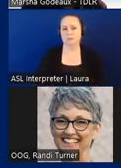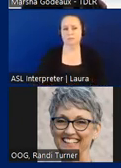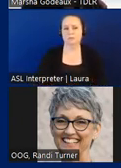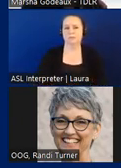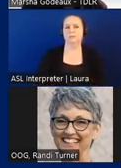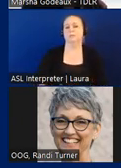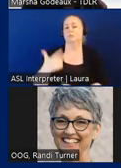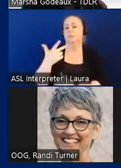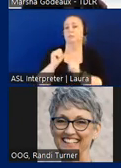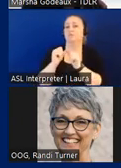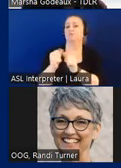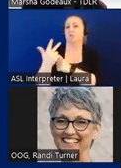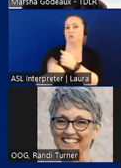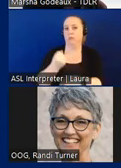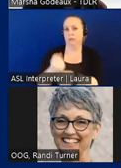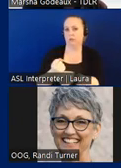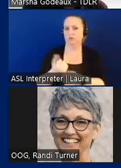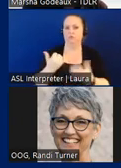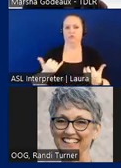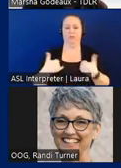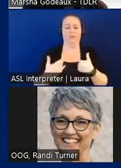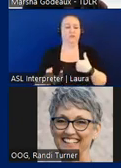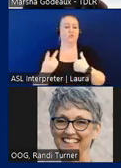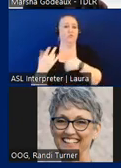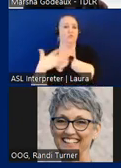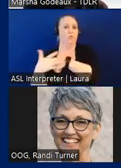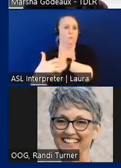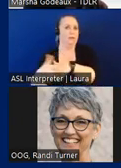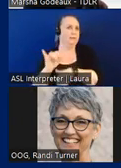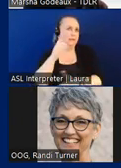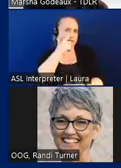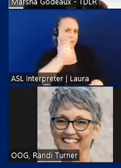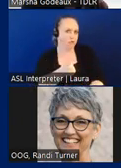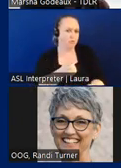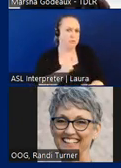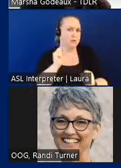terms and currently we have two openings for those that are interested you can get to the application